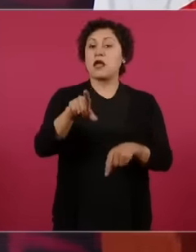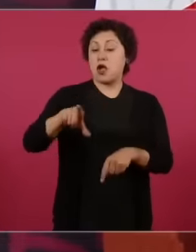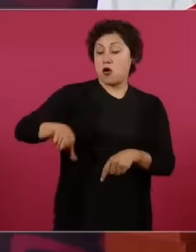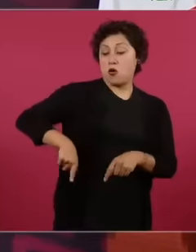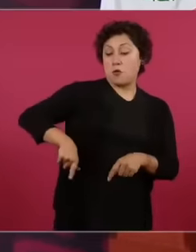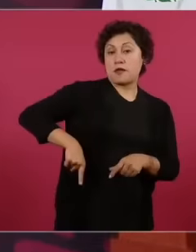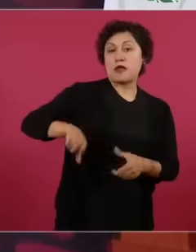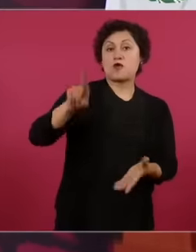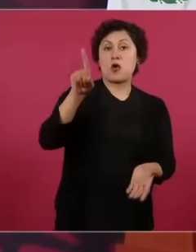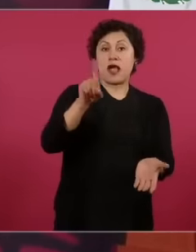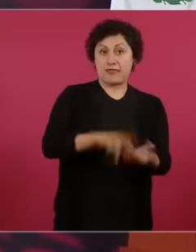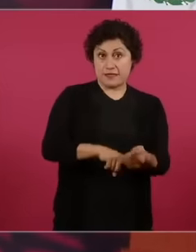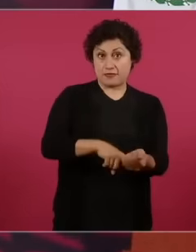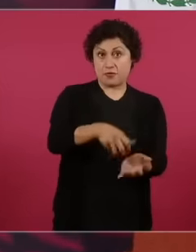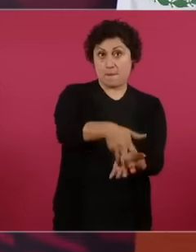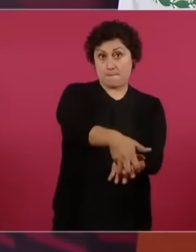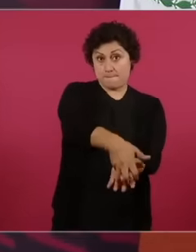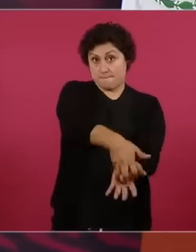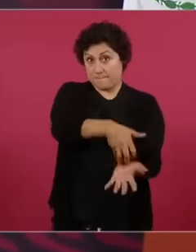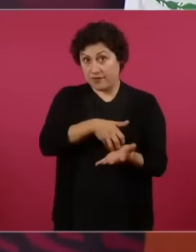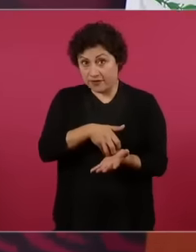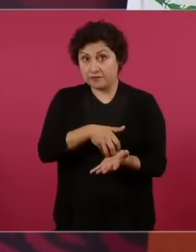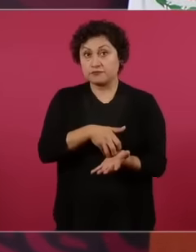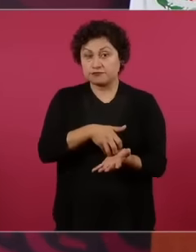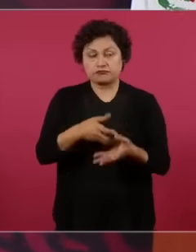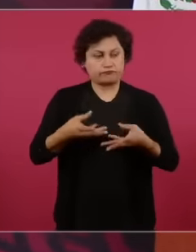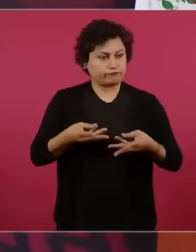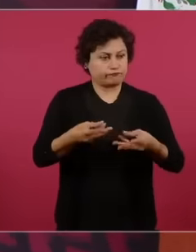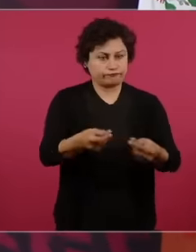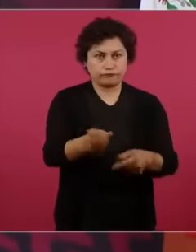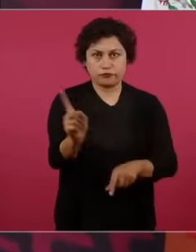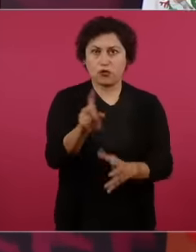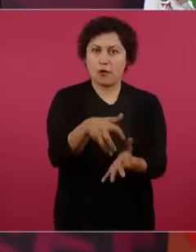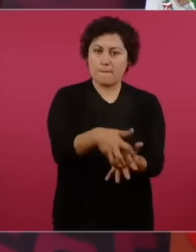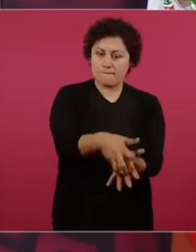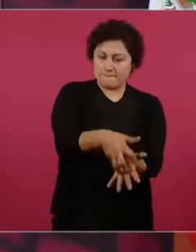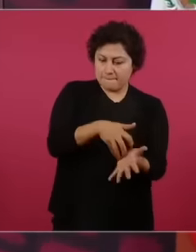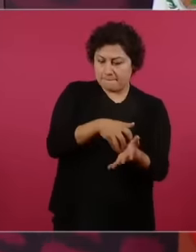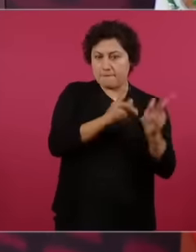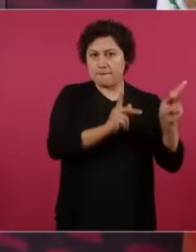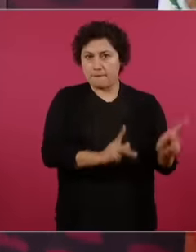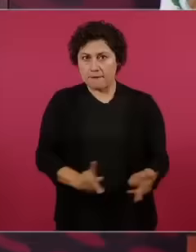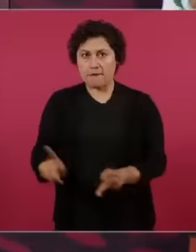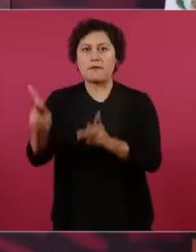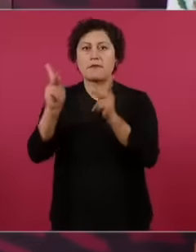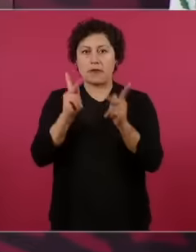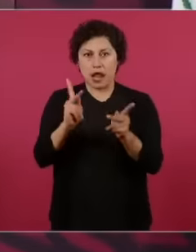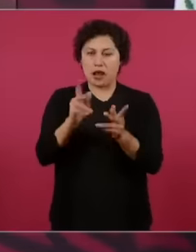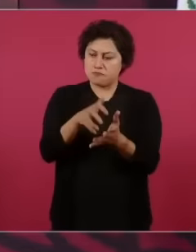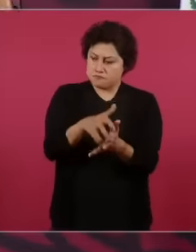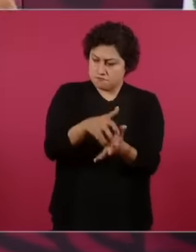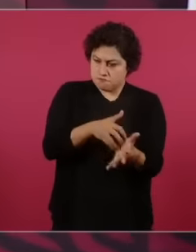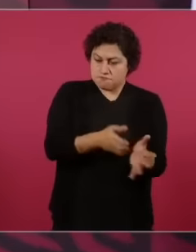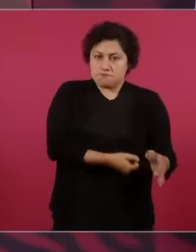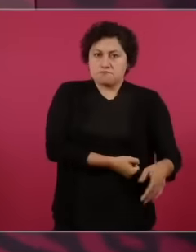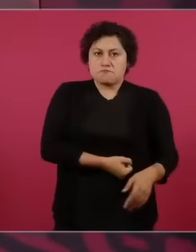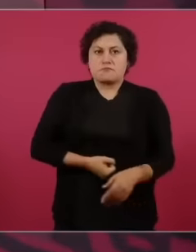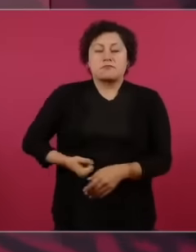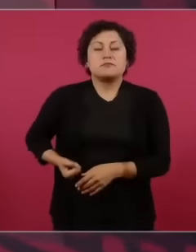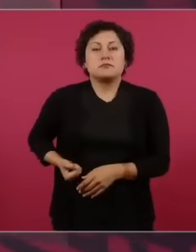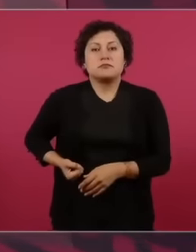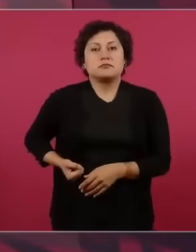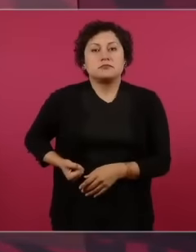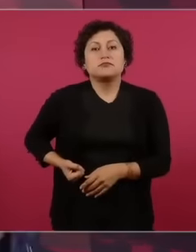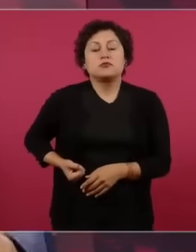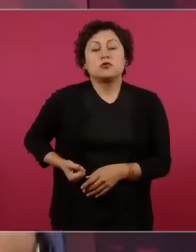savings were saved with an austerity plan we would be able to release 800 billion pesos for